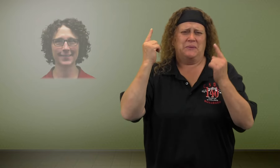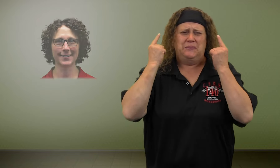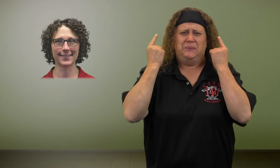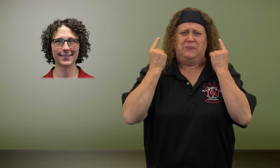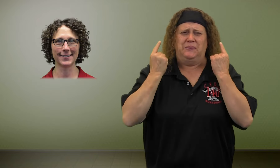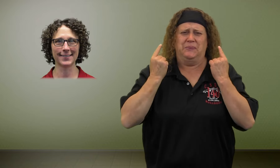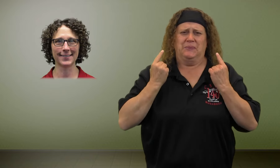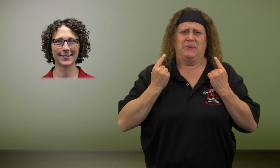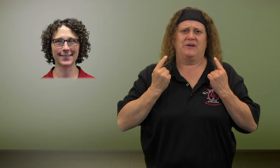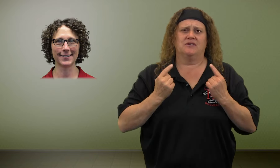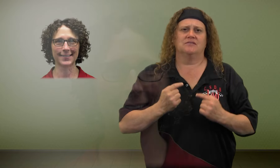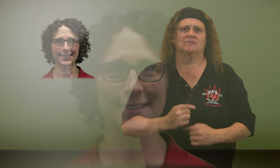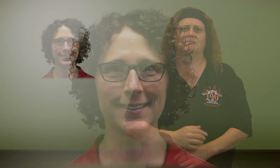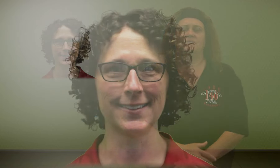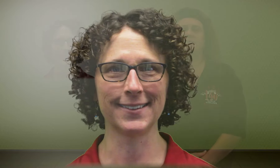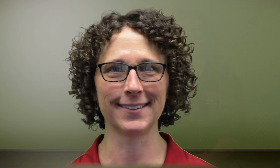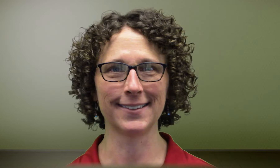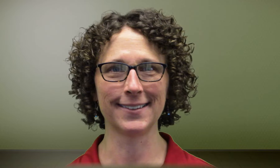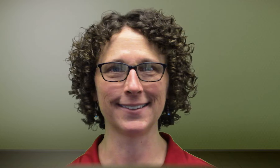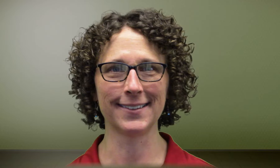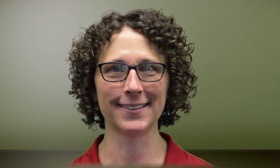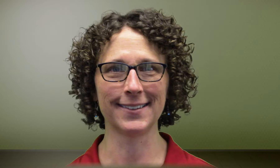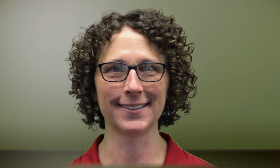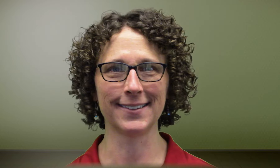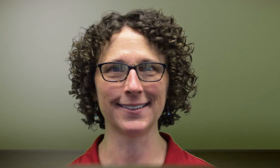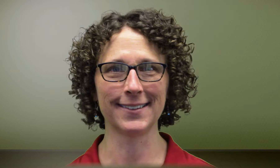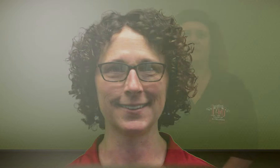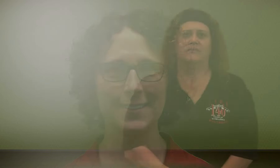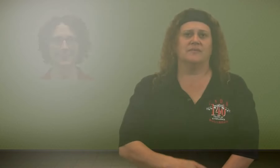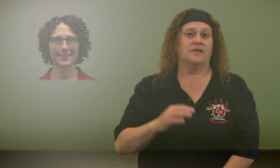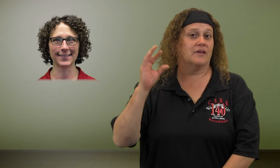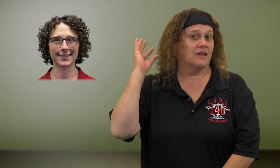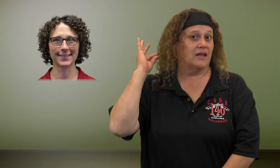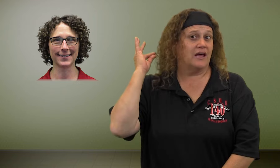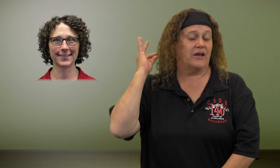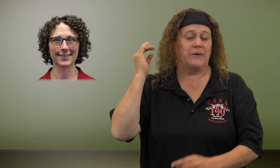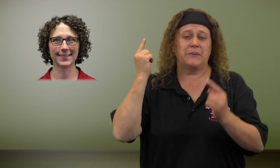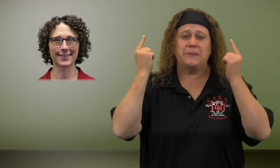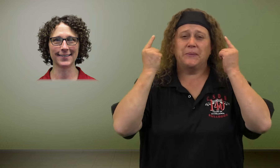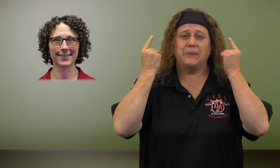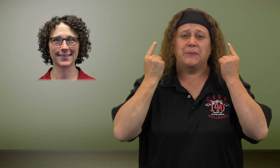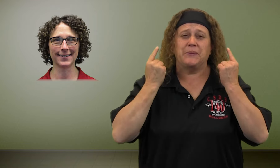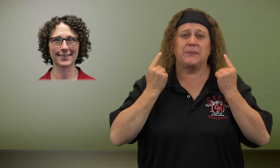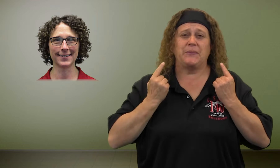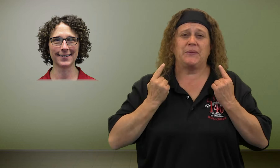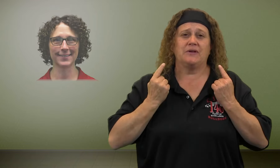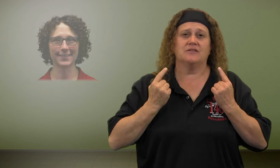Curly hair.